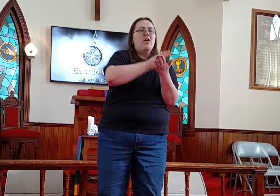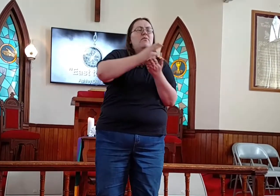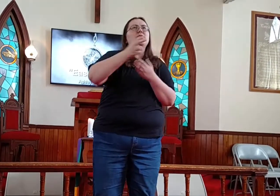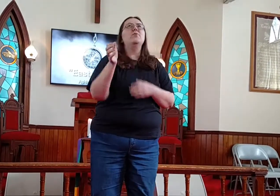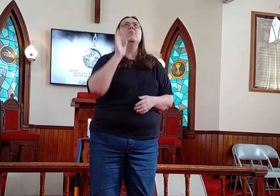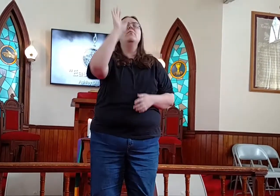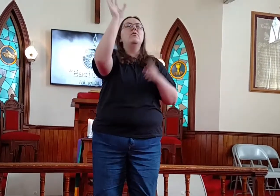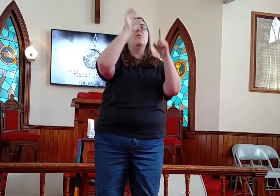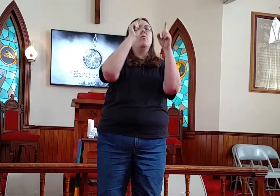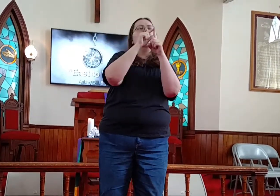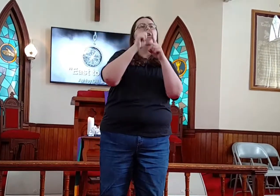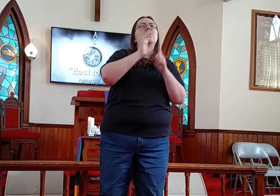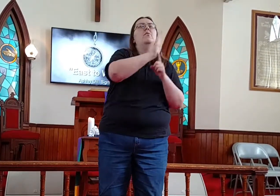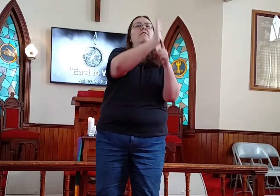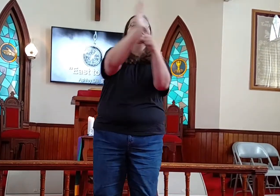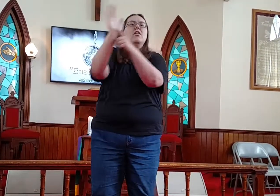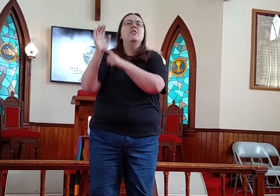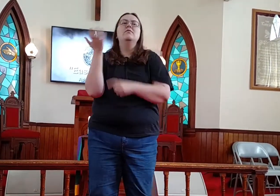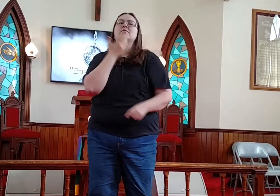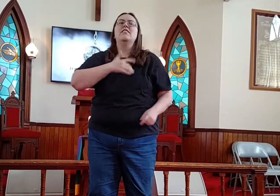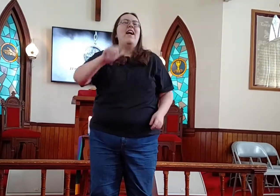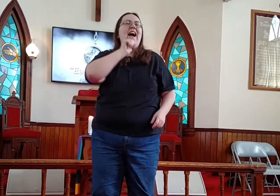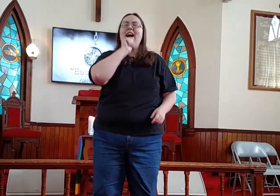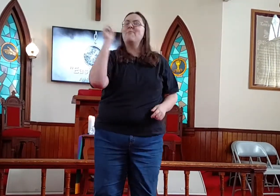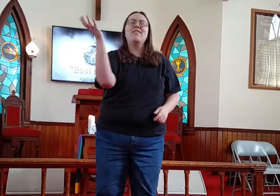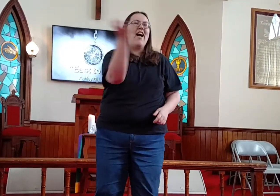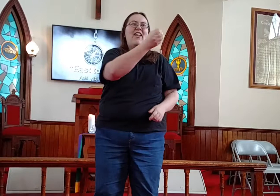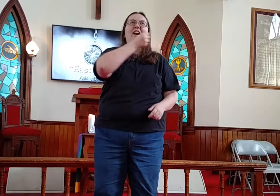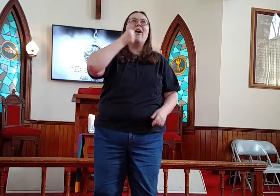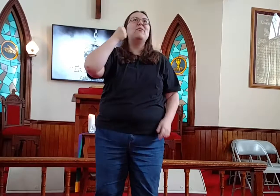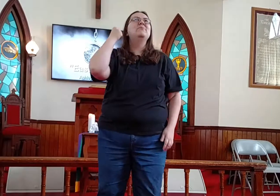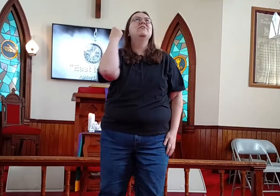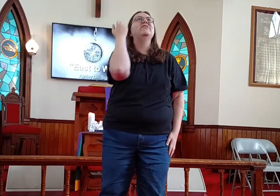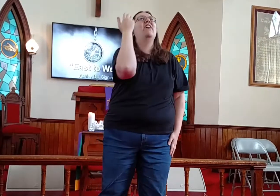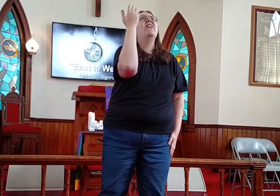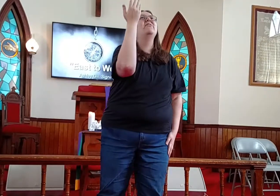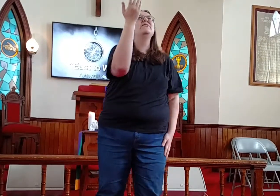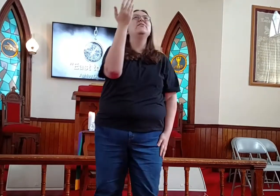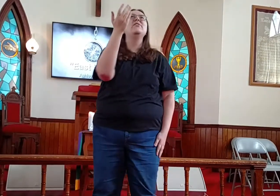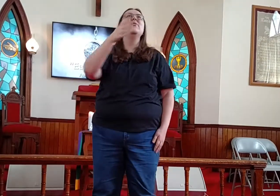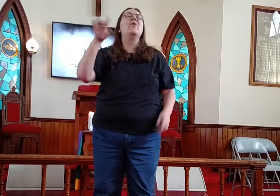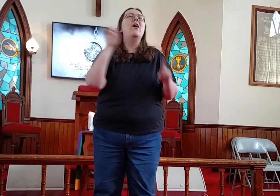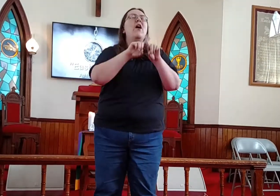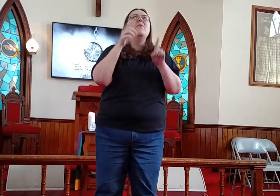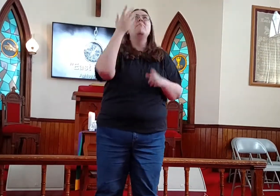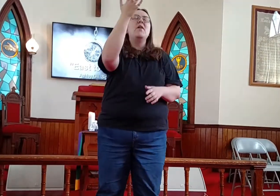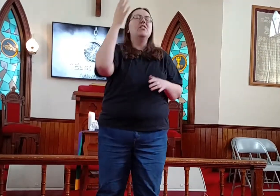But by the truth your word reveals And I'm not holding on to you